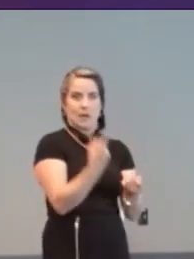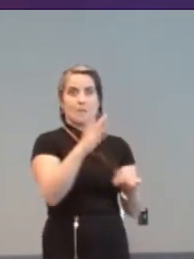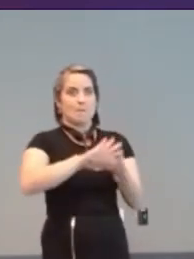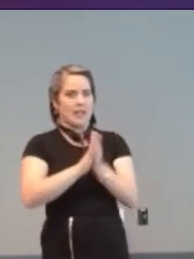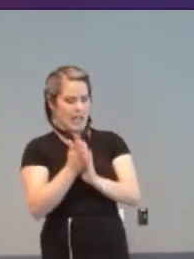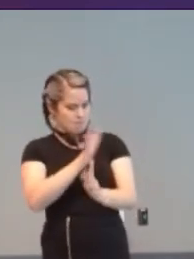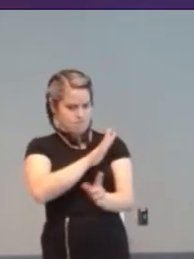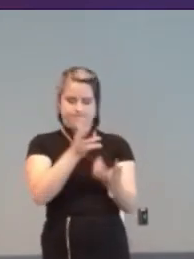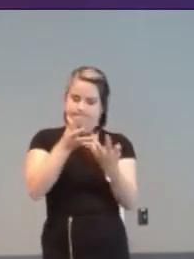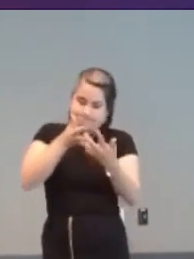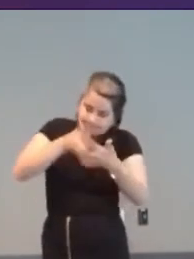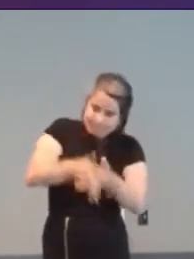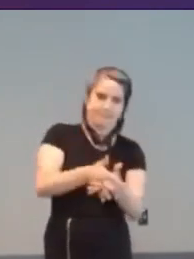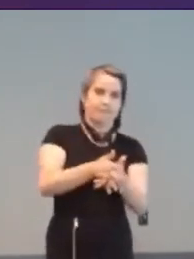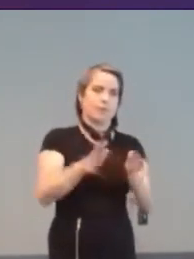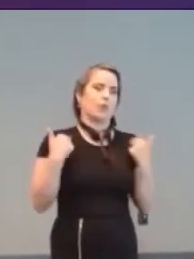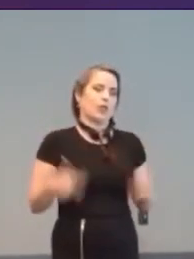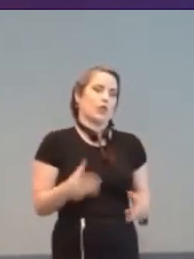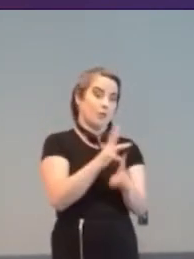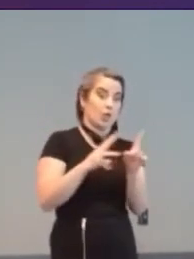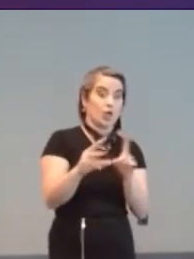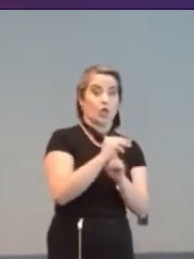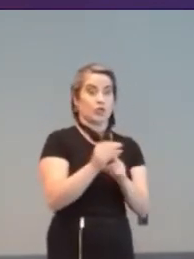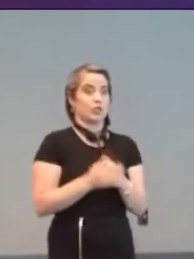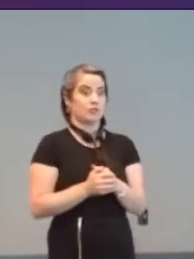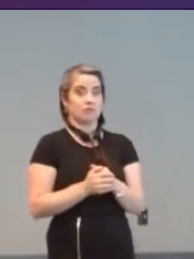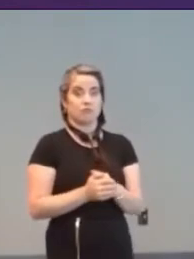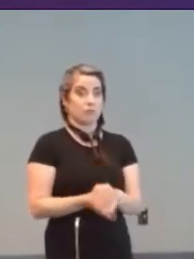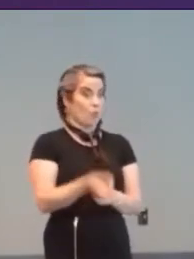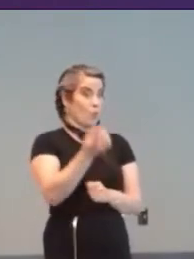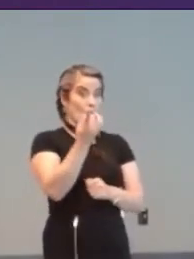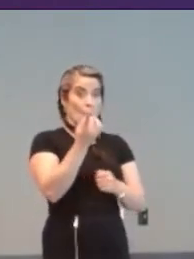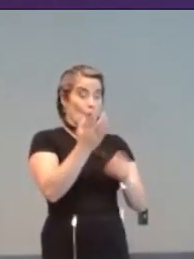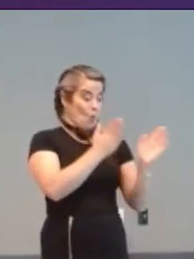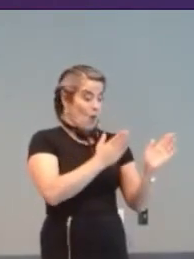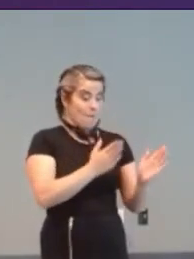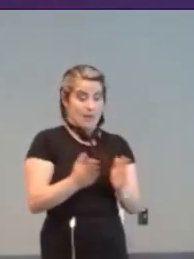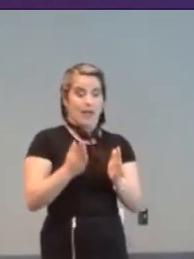1 coin 1 play made videogames affordable.